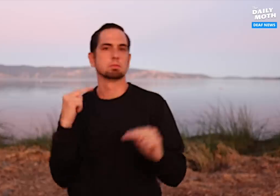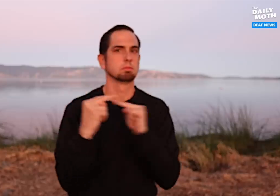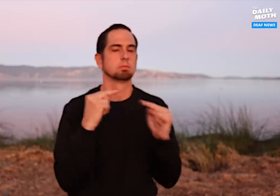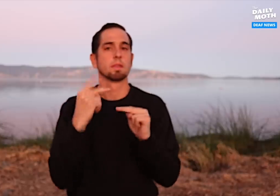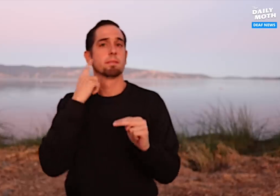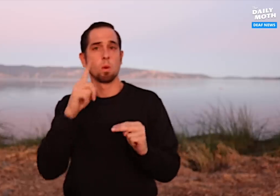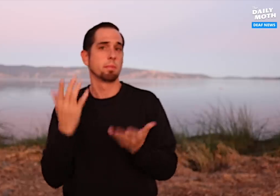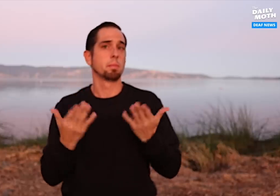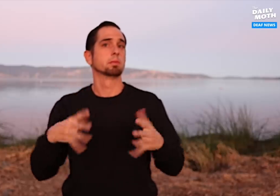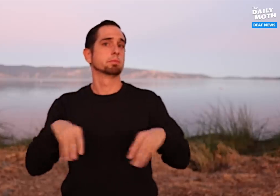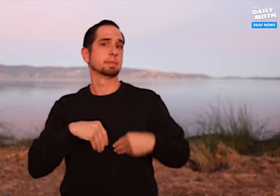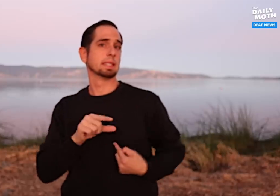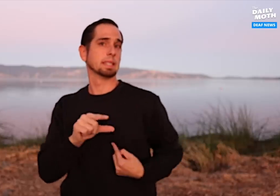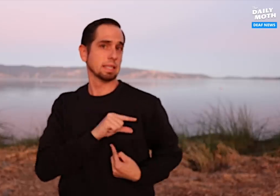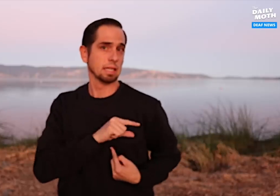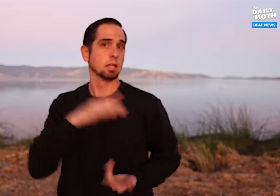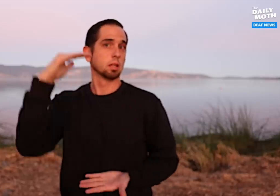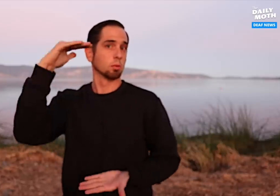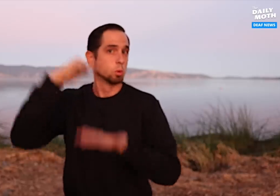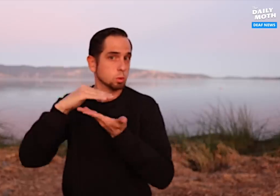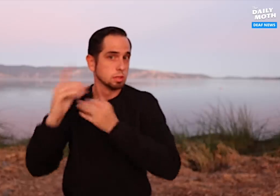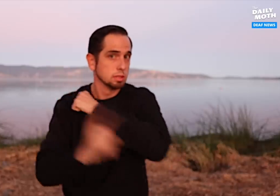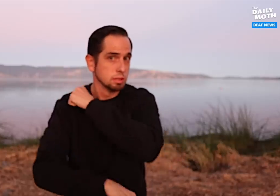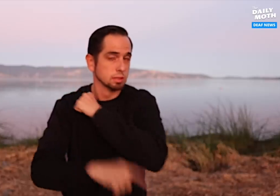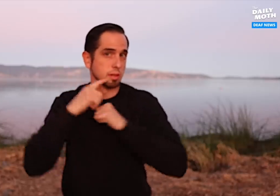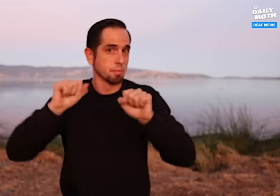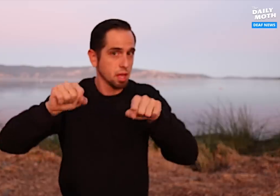for a reduced sentence.